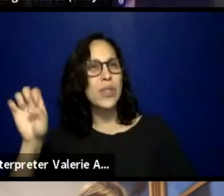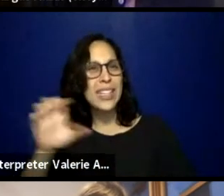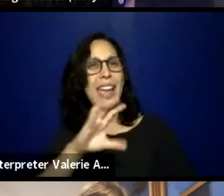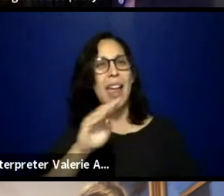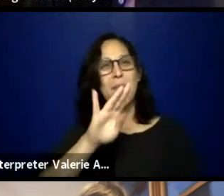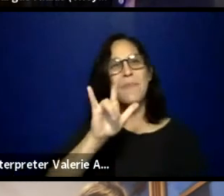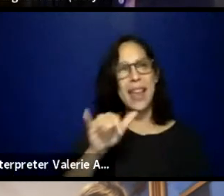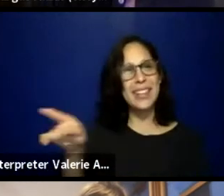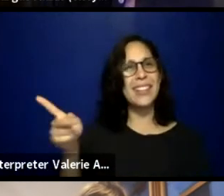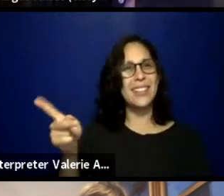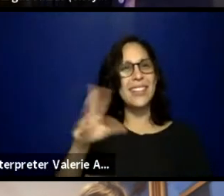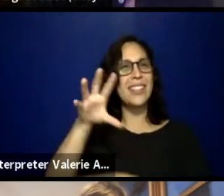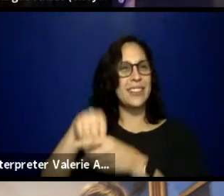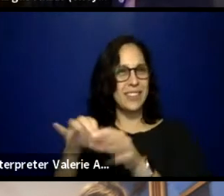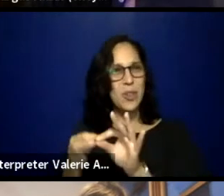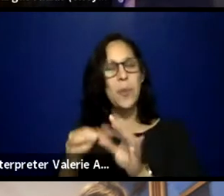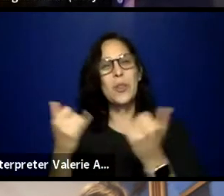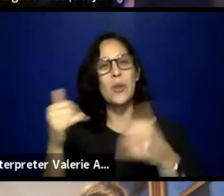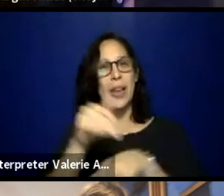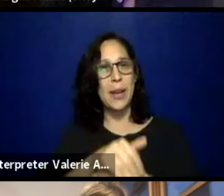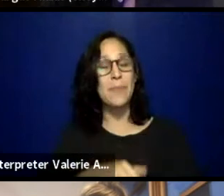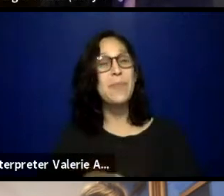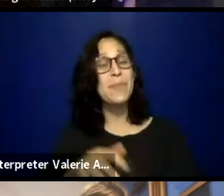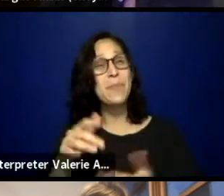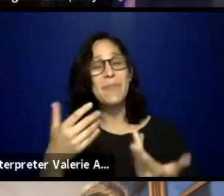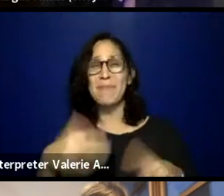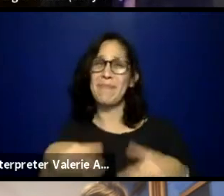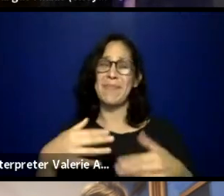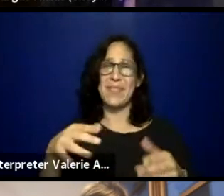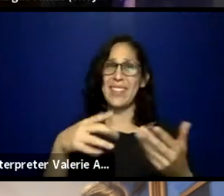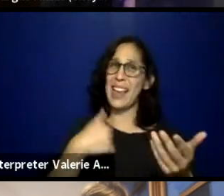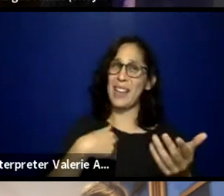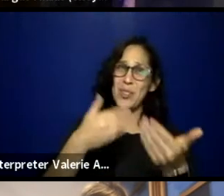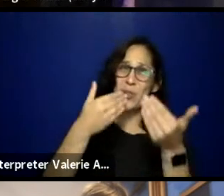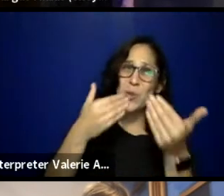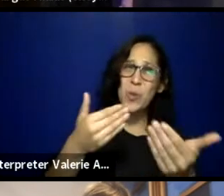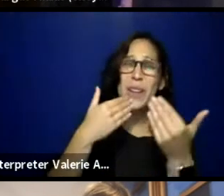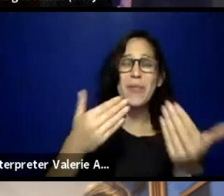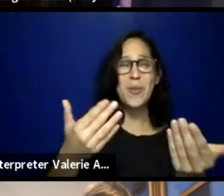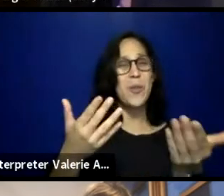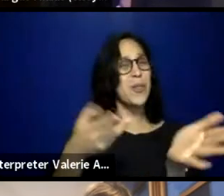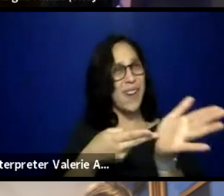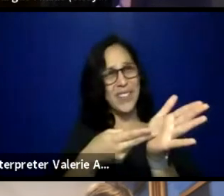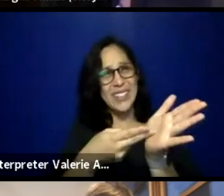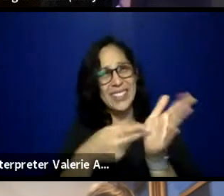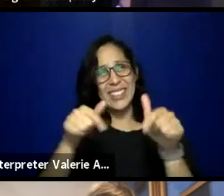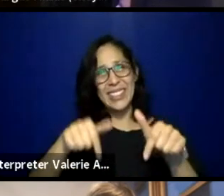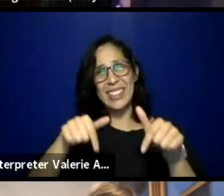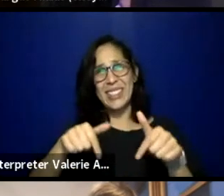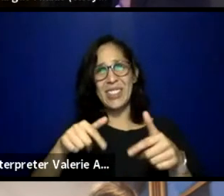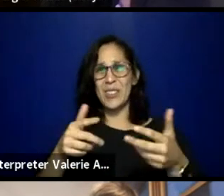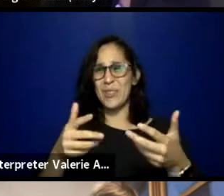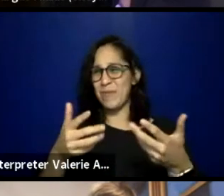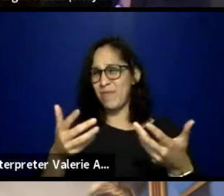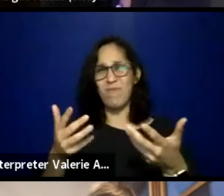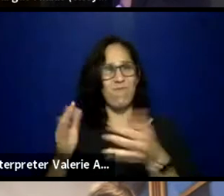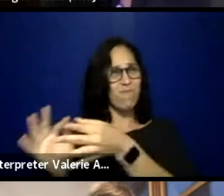I honestly, I'm just so grateful to be here in space, and I'm also calling in from the lands